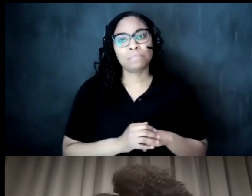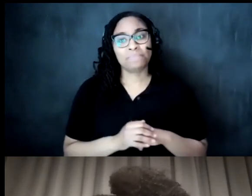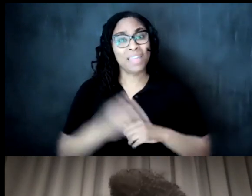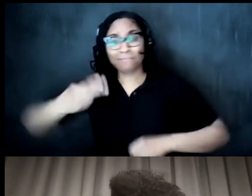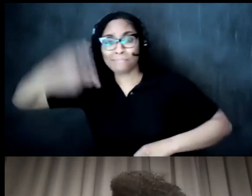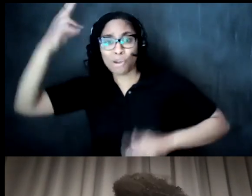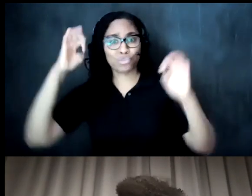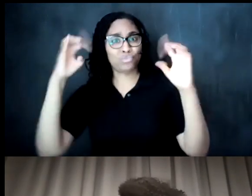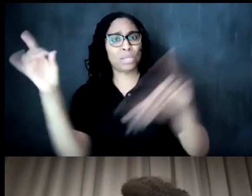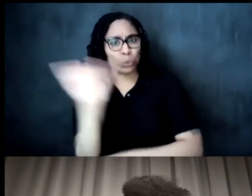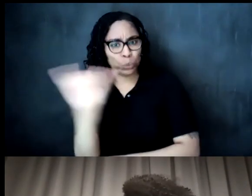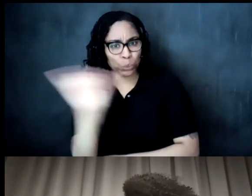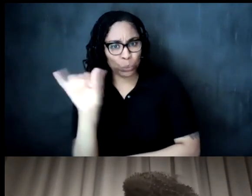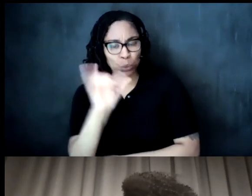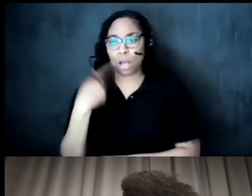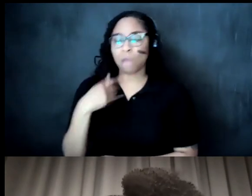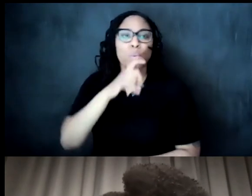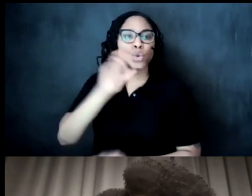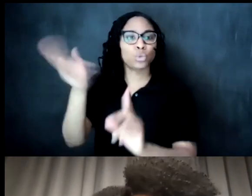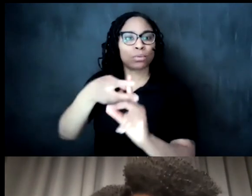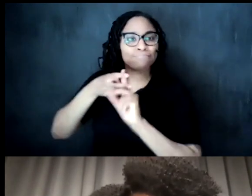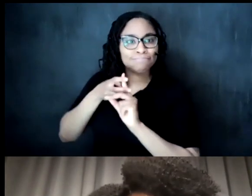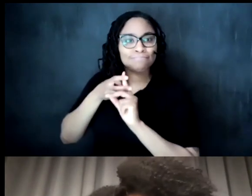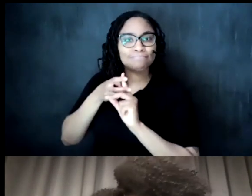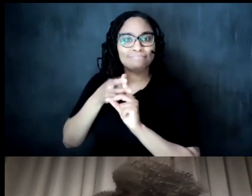it's a question of recruitment you can't talk about the field being skewed